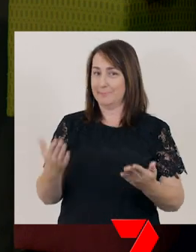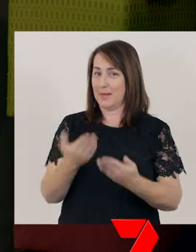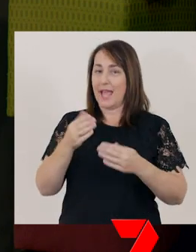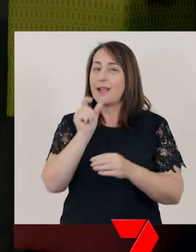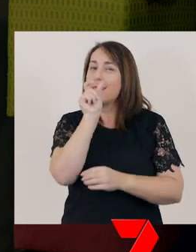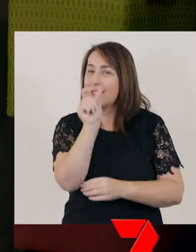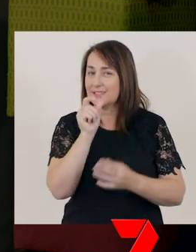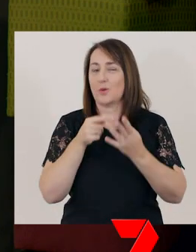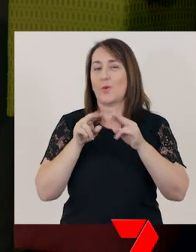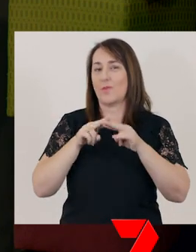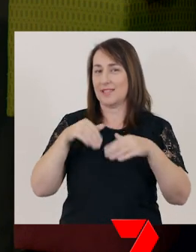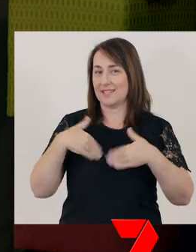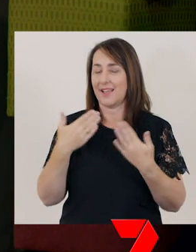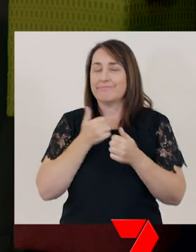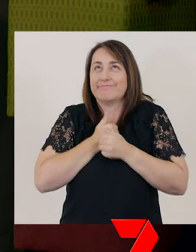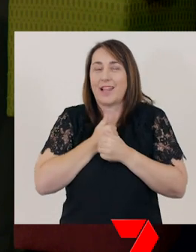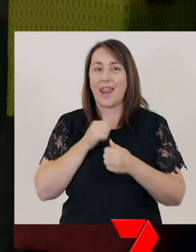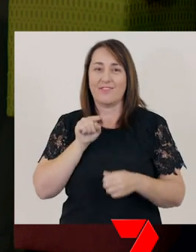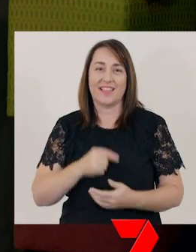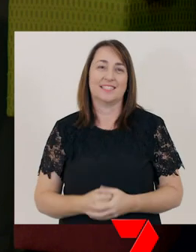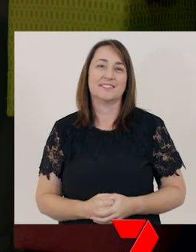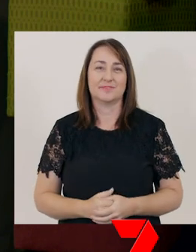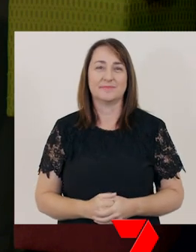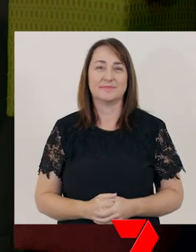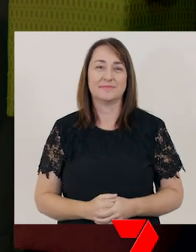Ooh, I do love letter of the day.